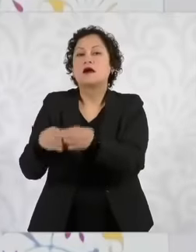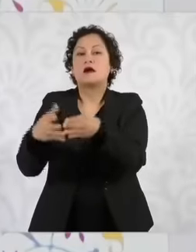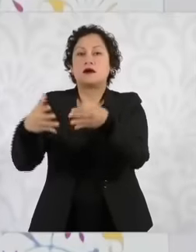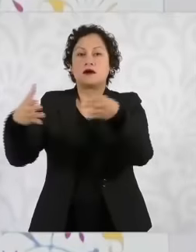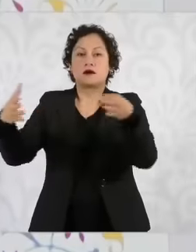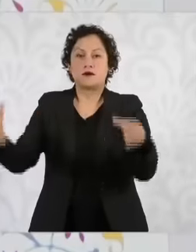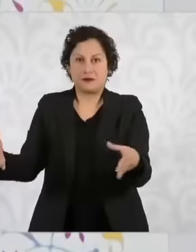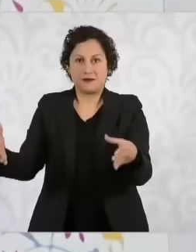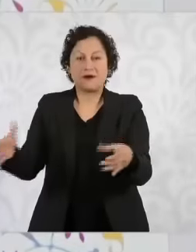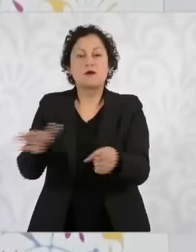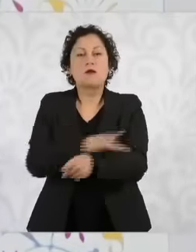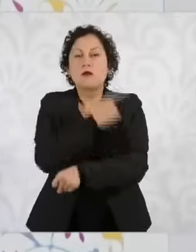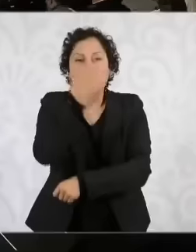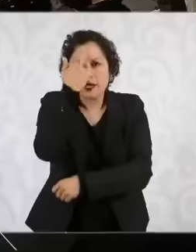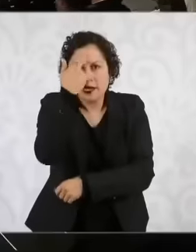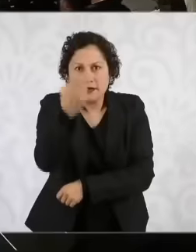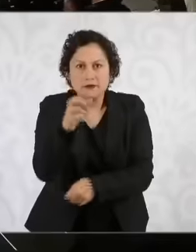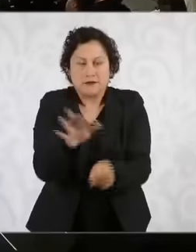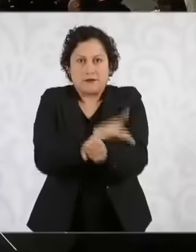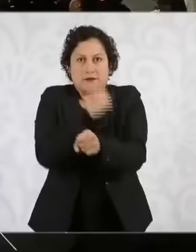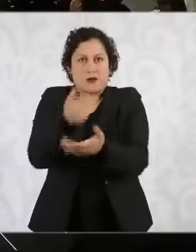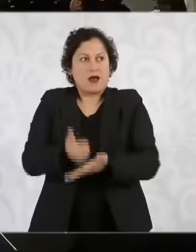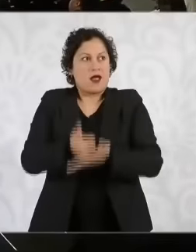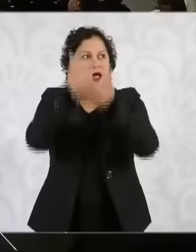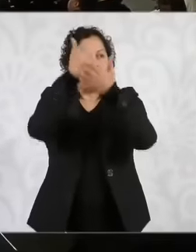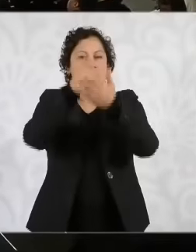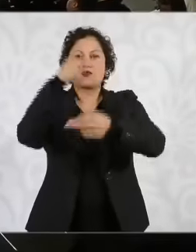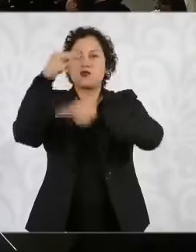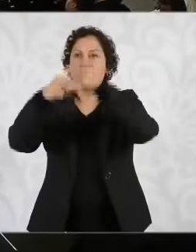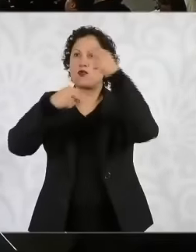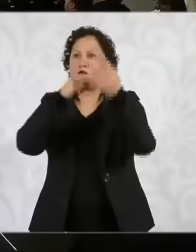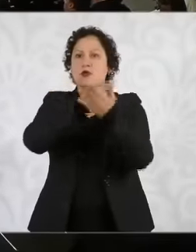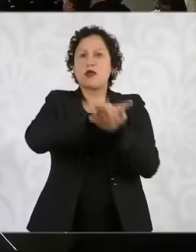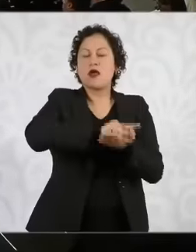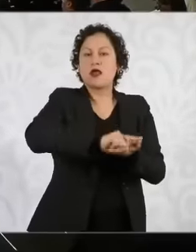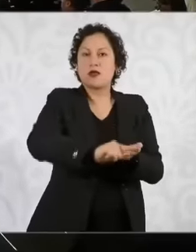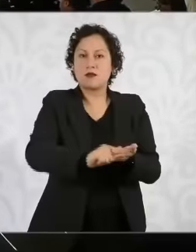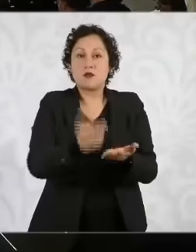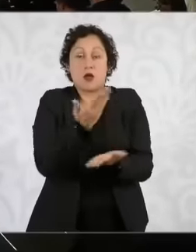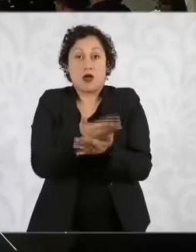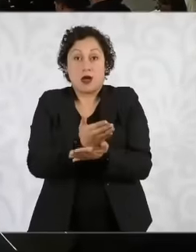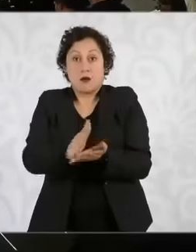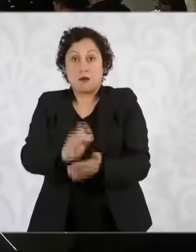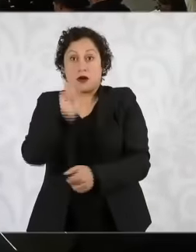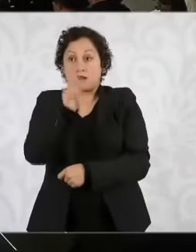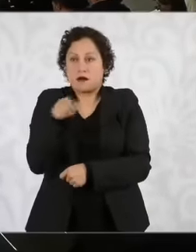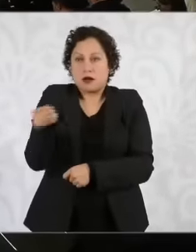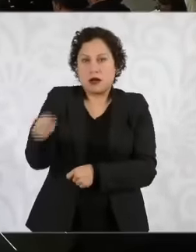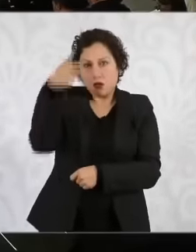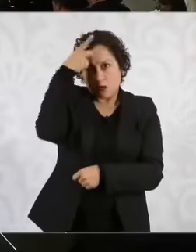public we are in favor of private property and that